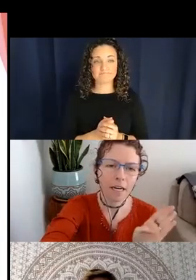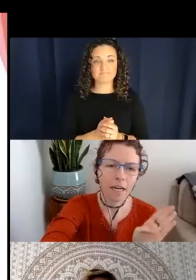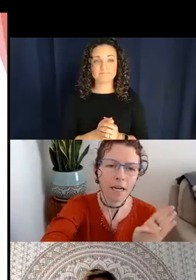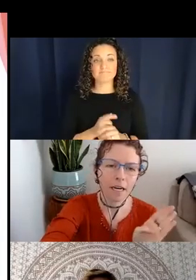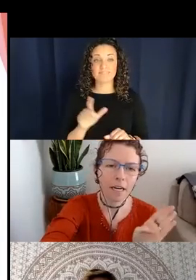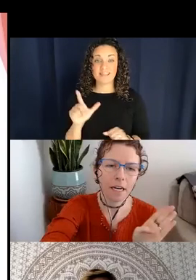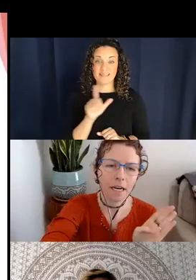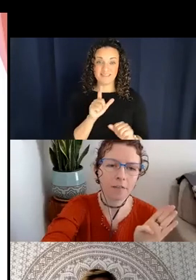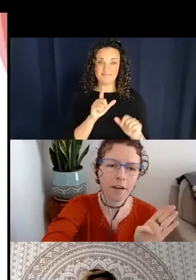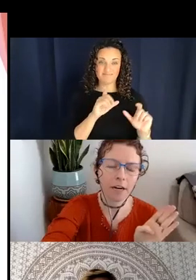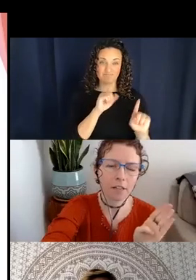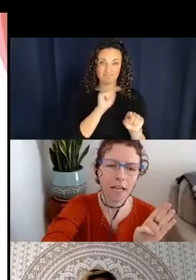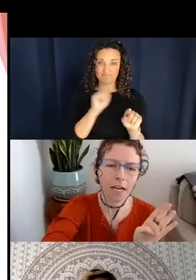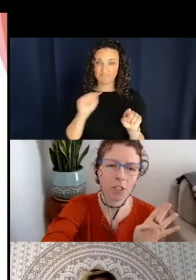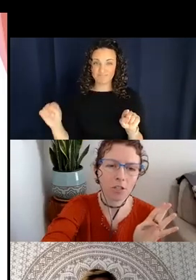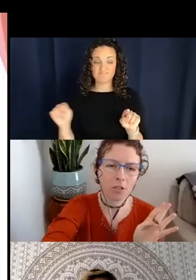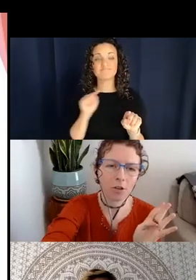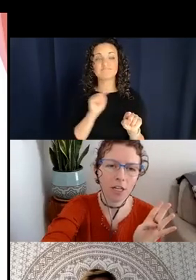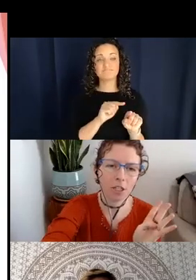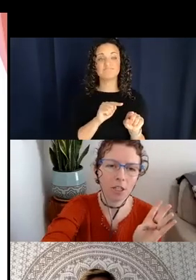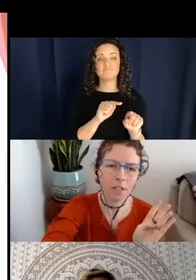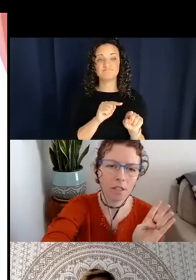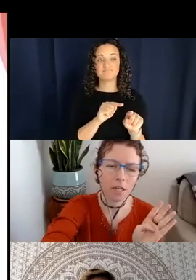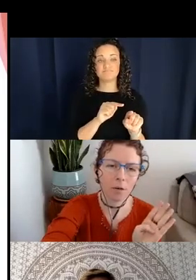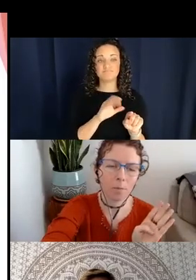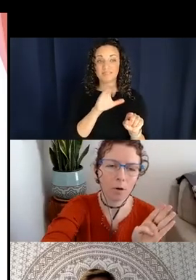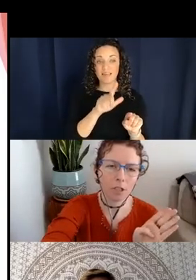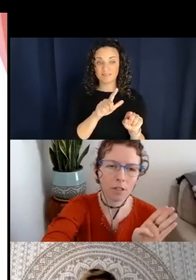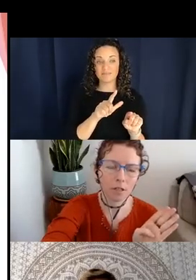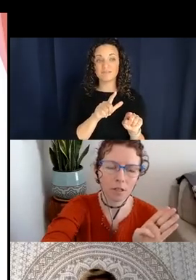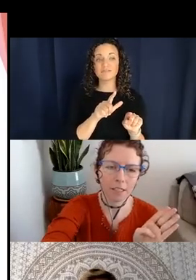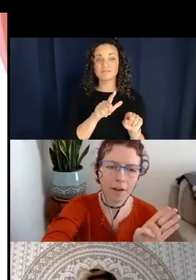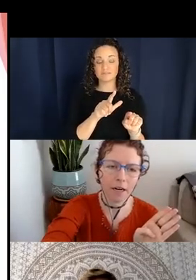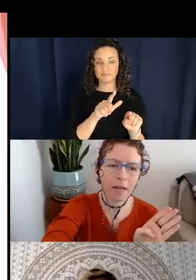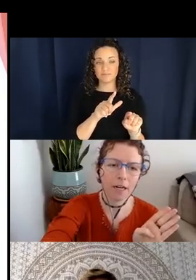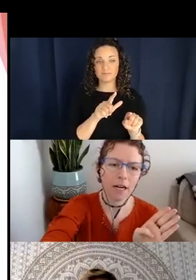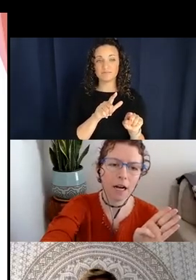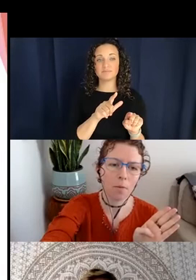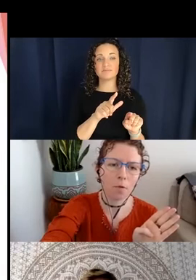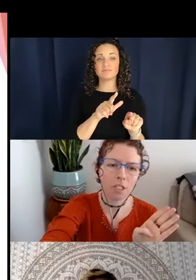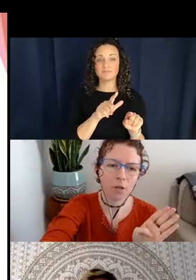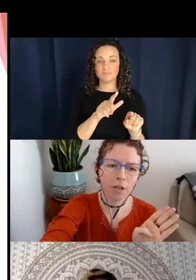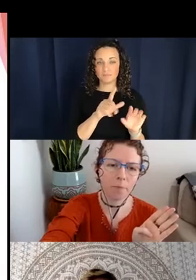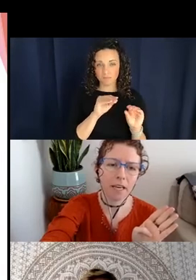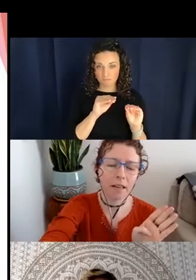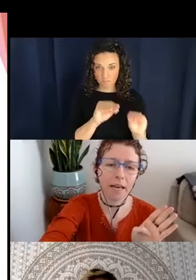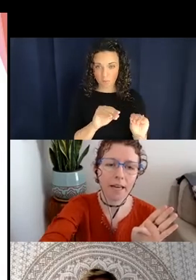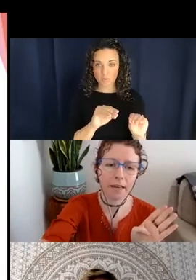have the entity classifier/location-motion classifier, which is going to be like, this